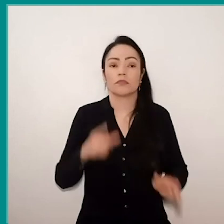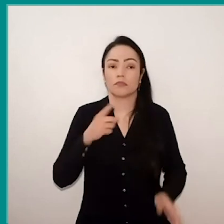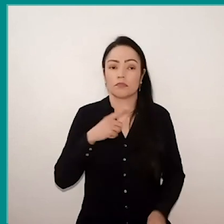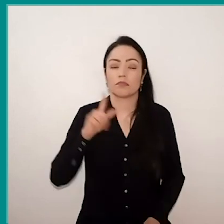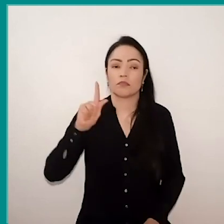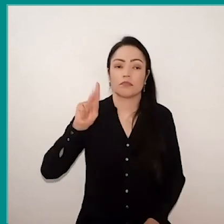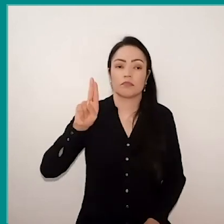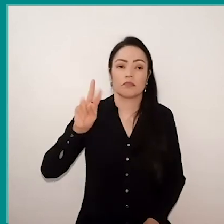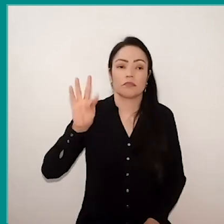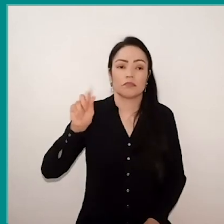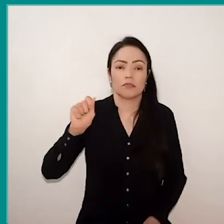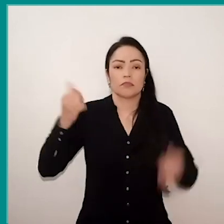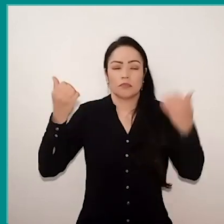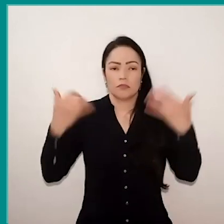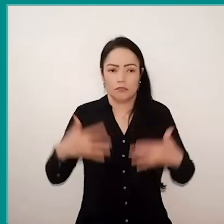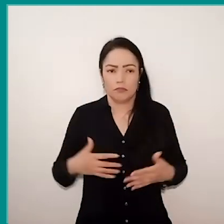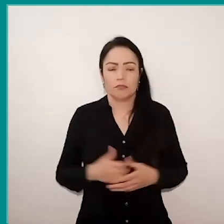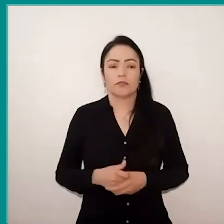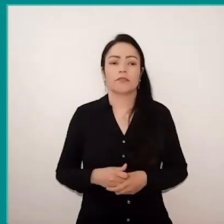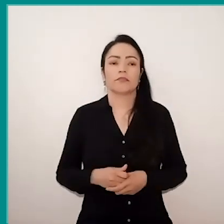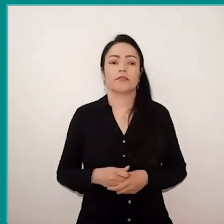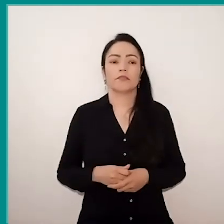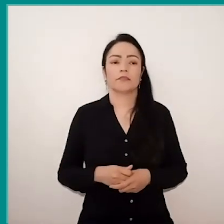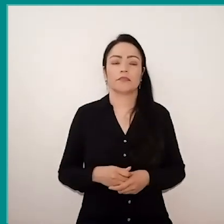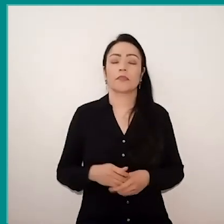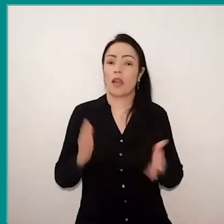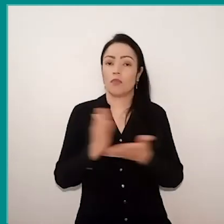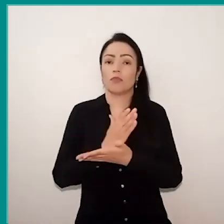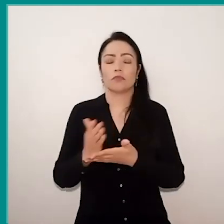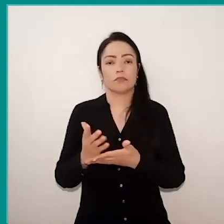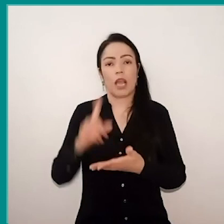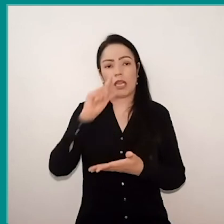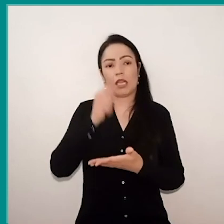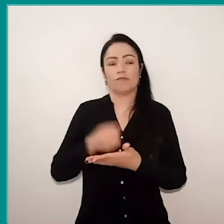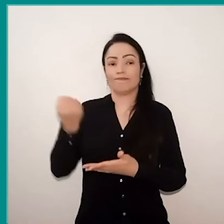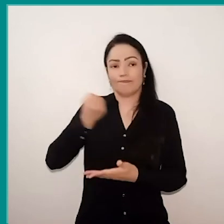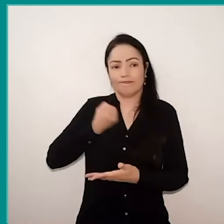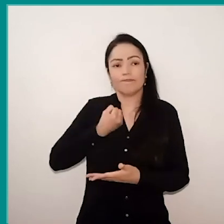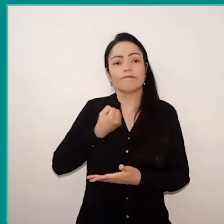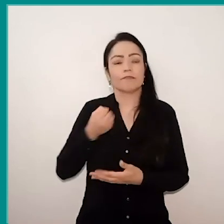cases, including suicide, and it's really not easy.